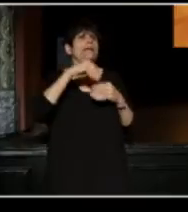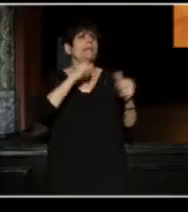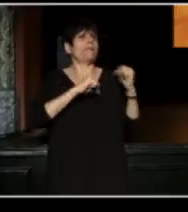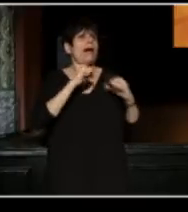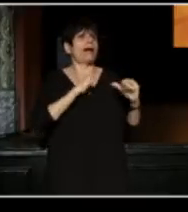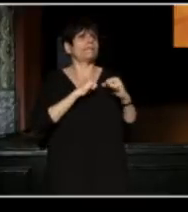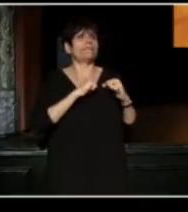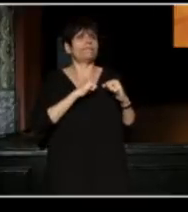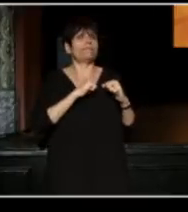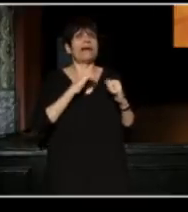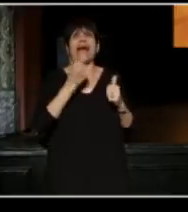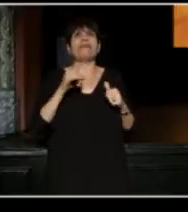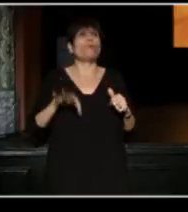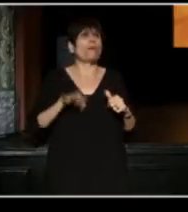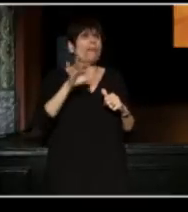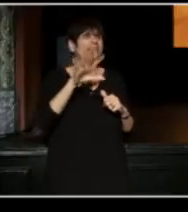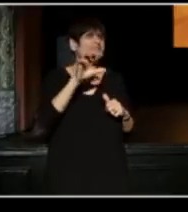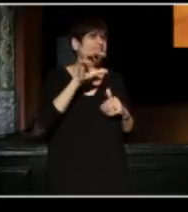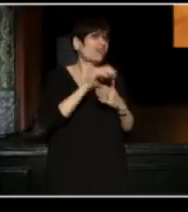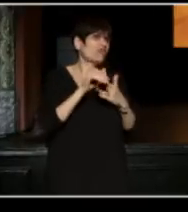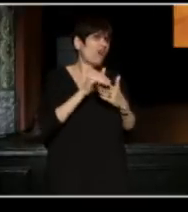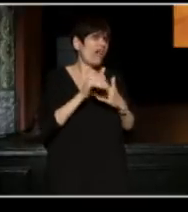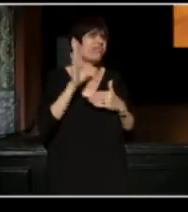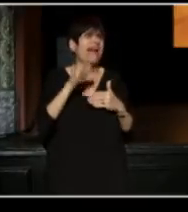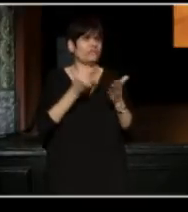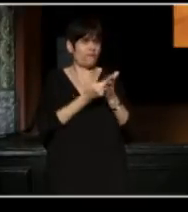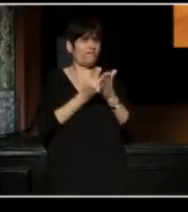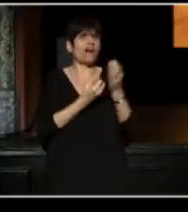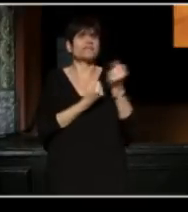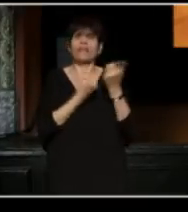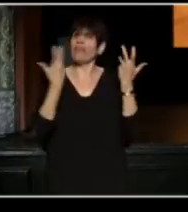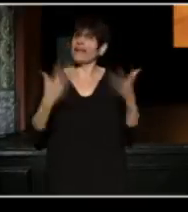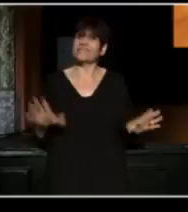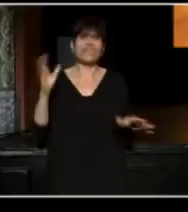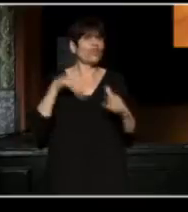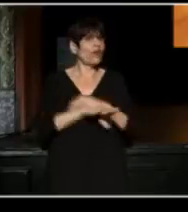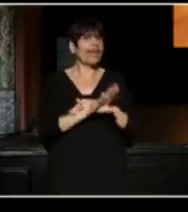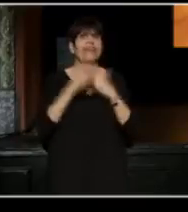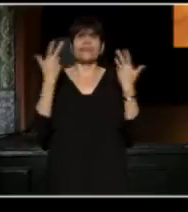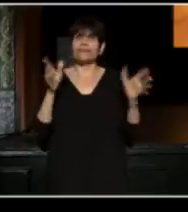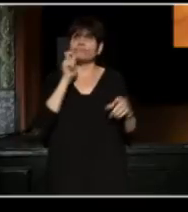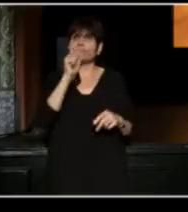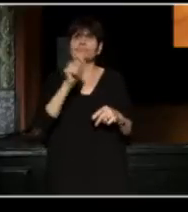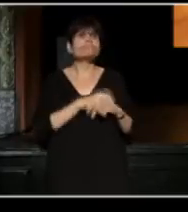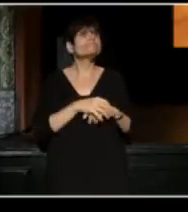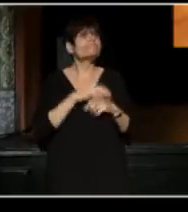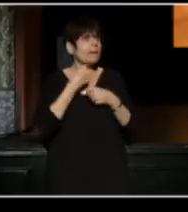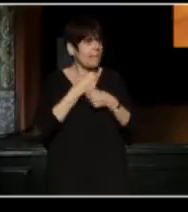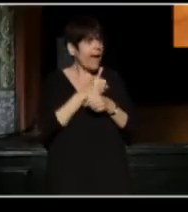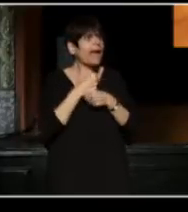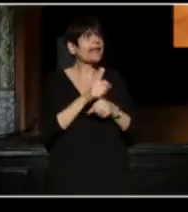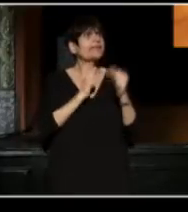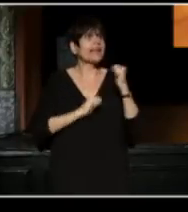Everyone pays 500 bucks, that's what funds it, and that's it, they're in. They make theater.